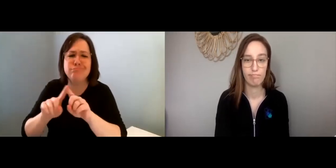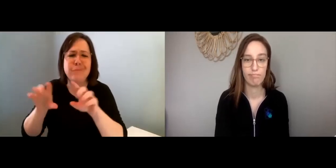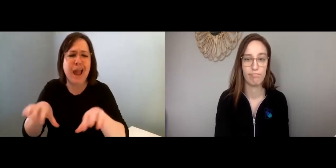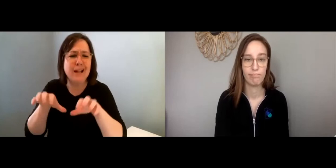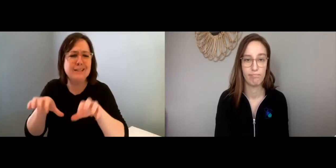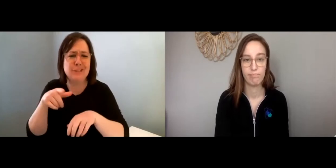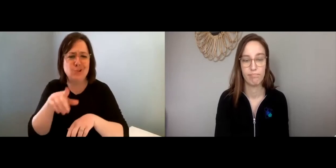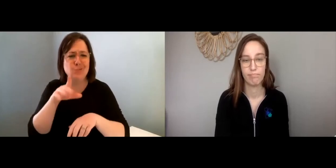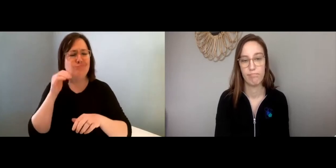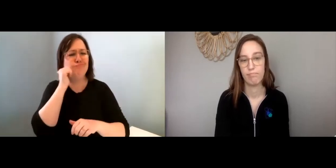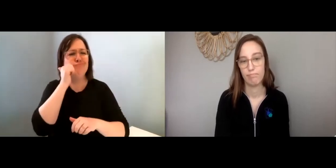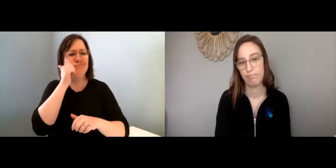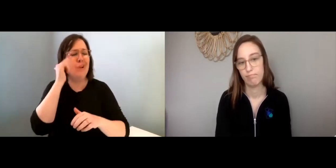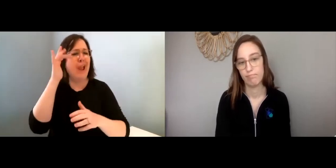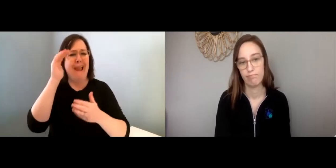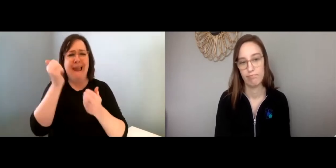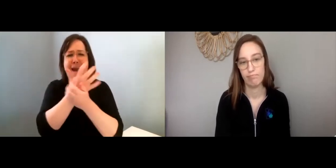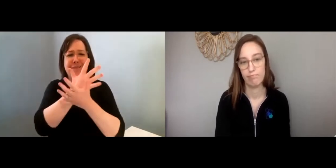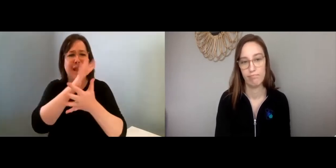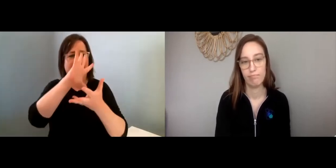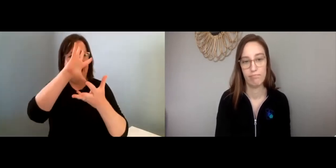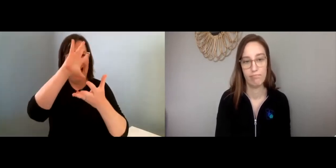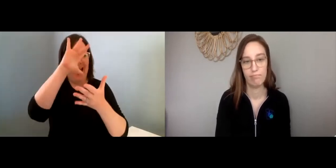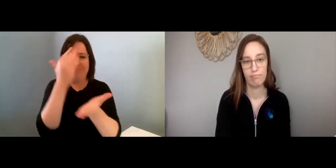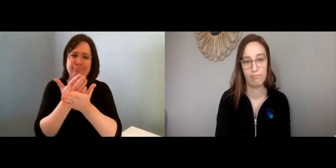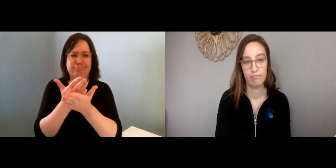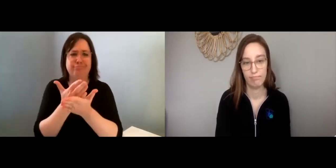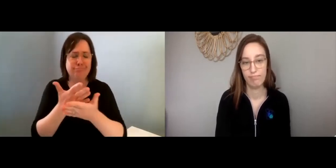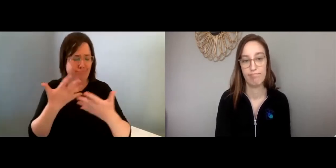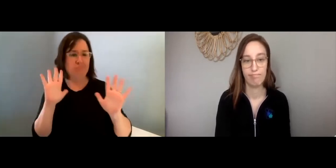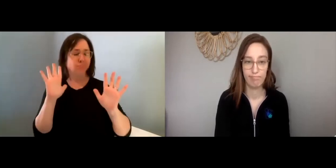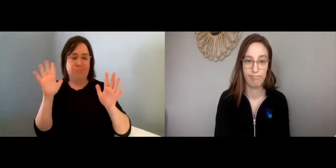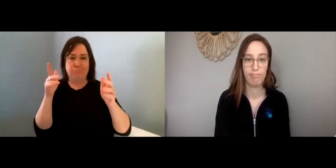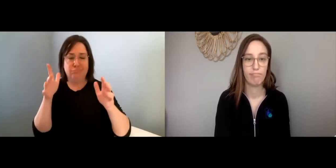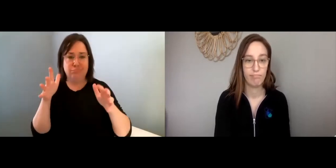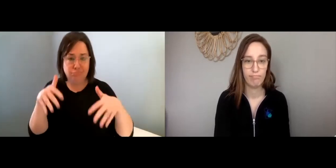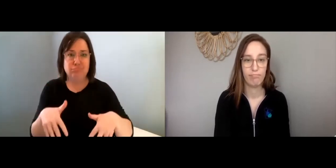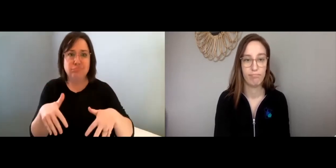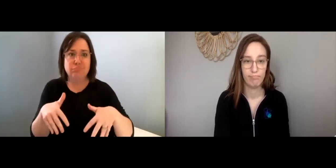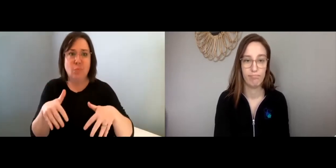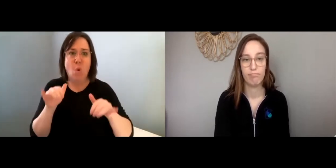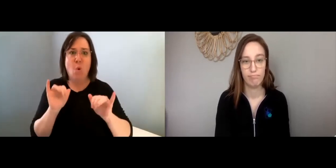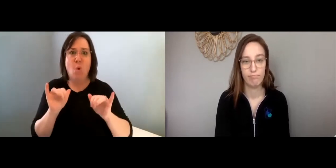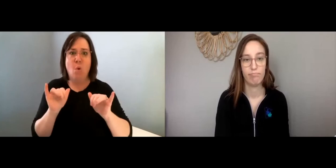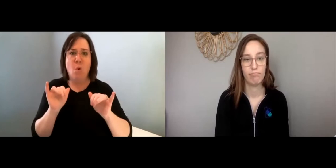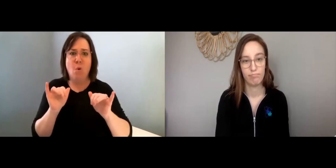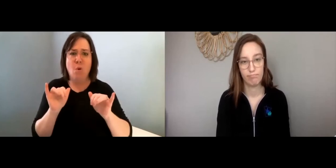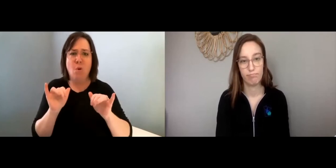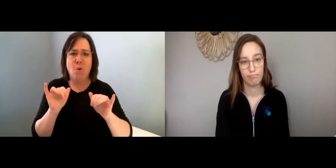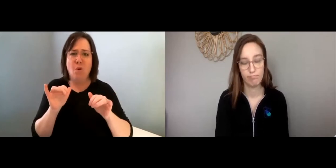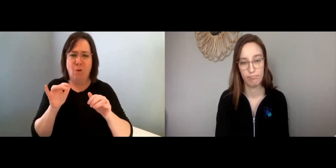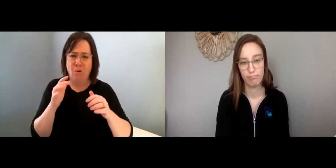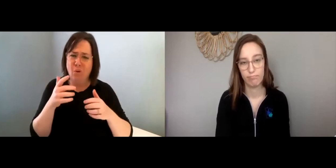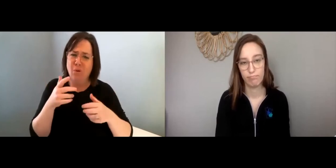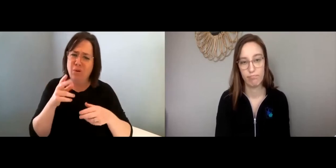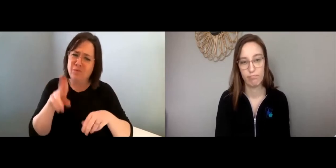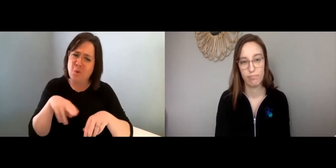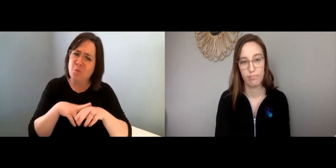or just going out with your friends and socializing— all the usual activities that are part of your everyday life, suddenly those all came to a halt.